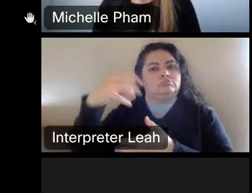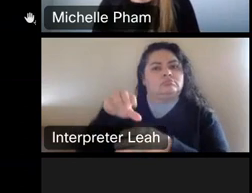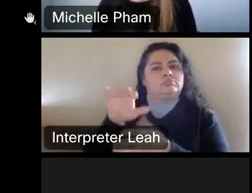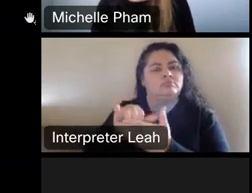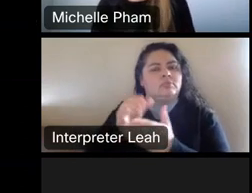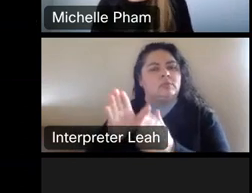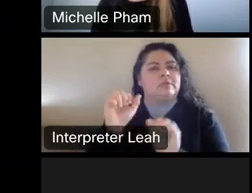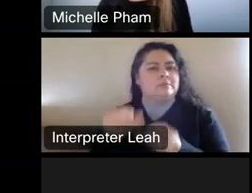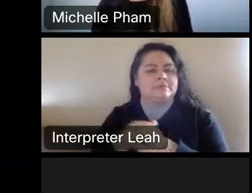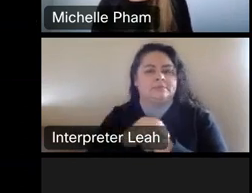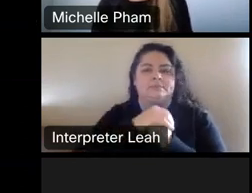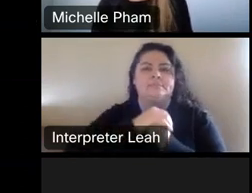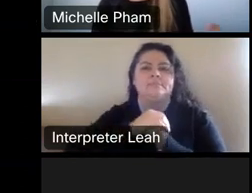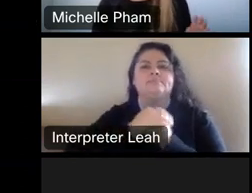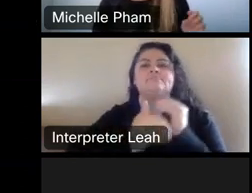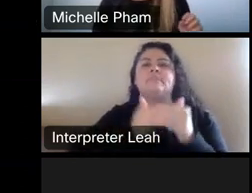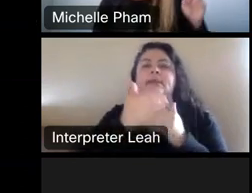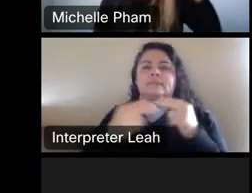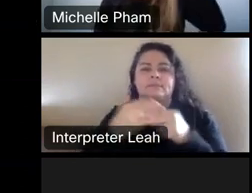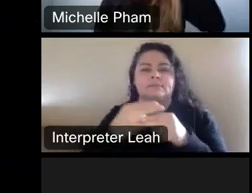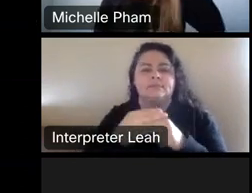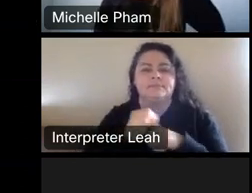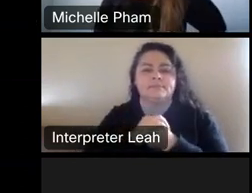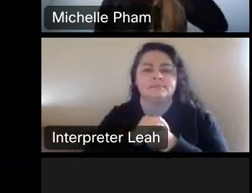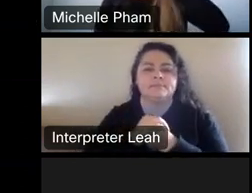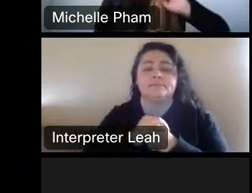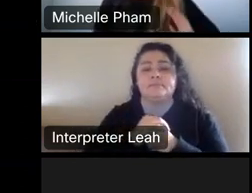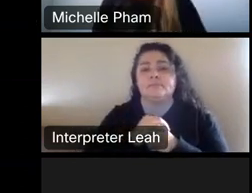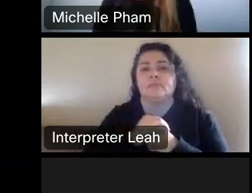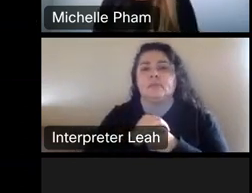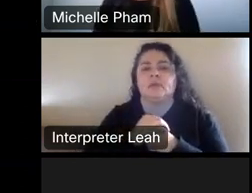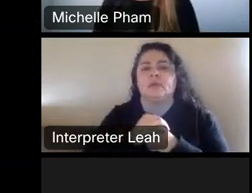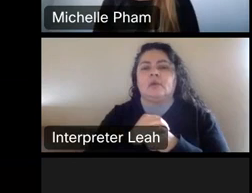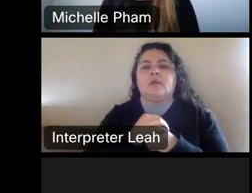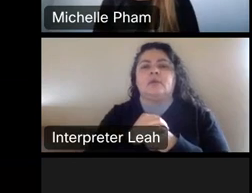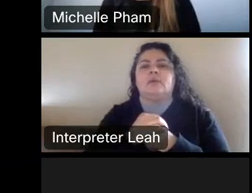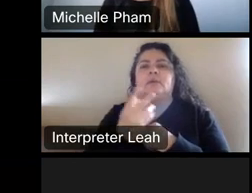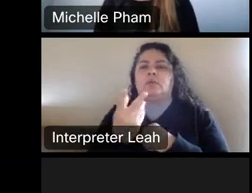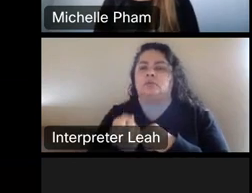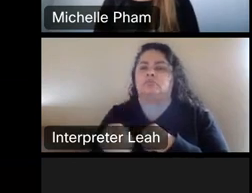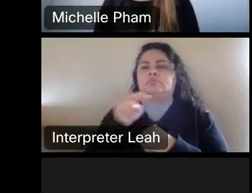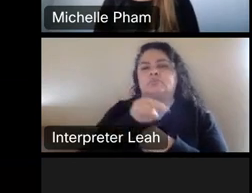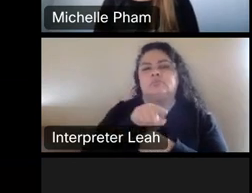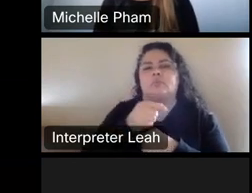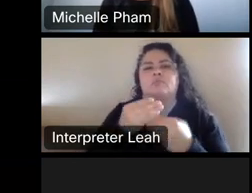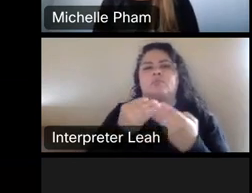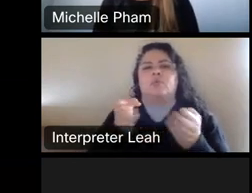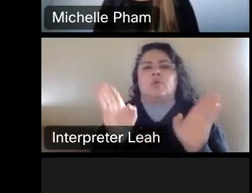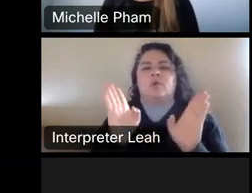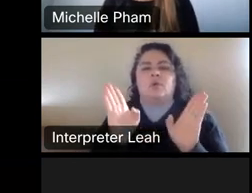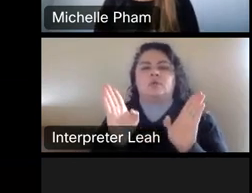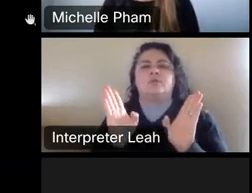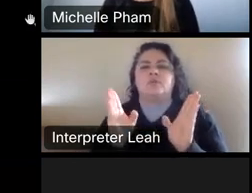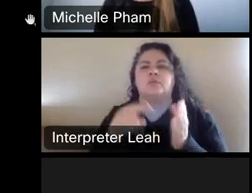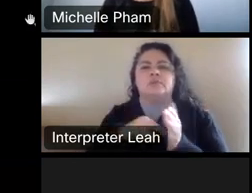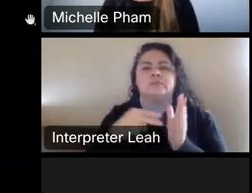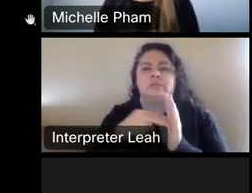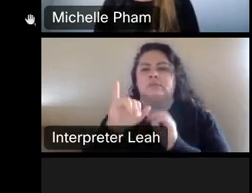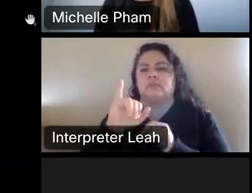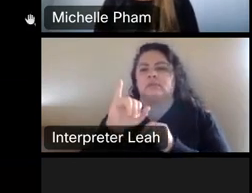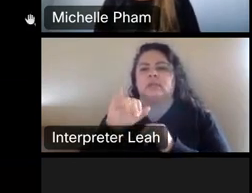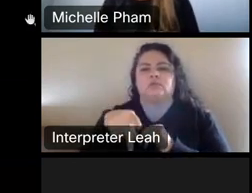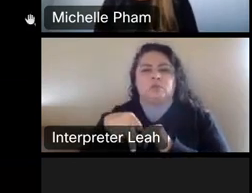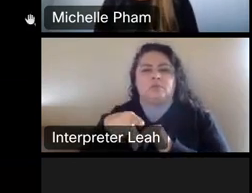Let's move to the next slide so I wanted to jump back and give you a broad overview of intellectual property and where copyright fits into that.